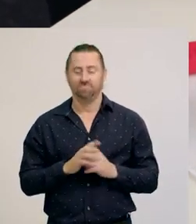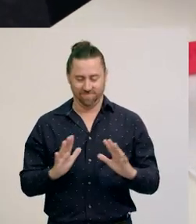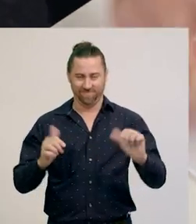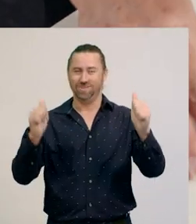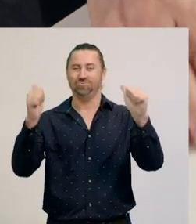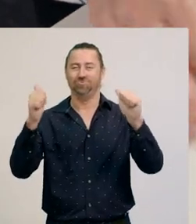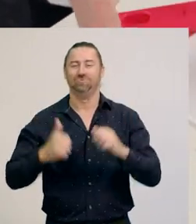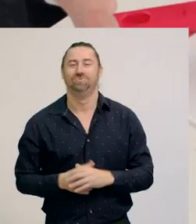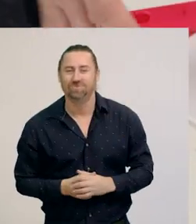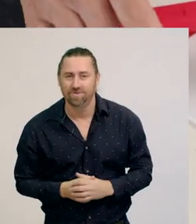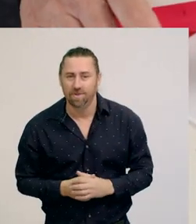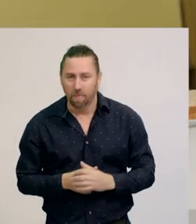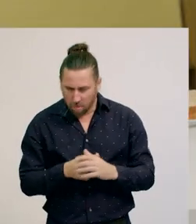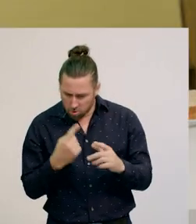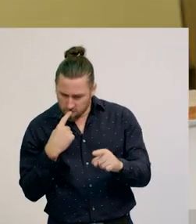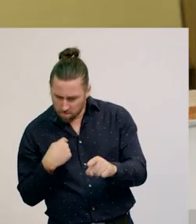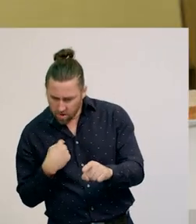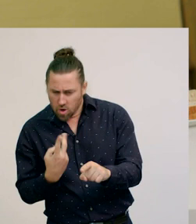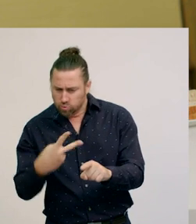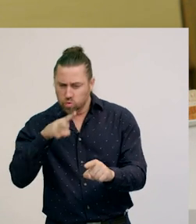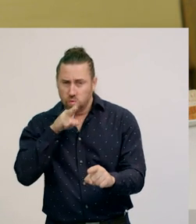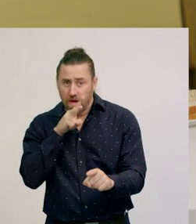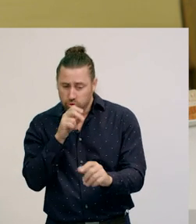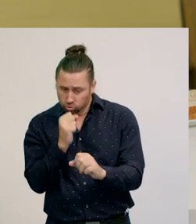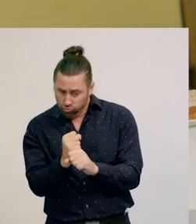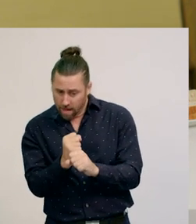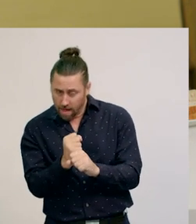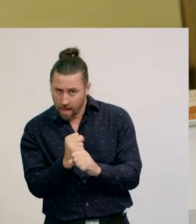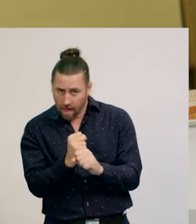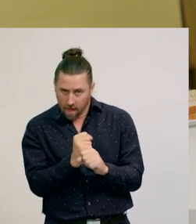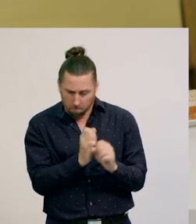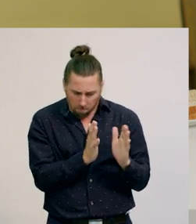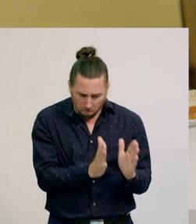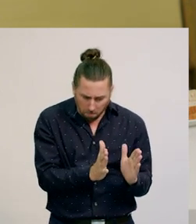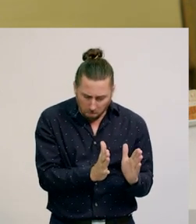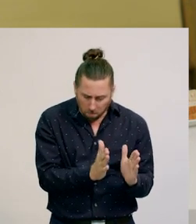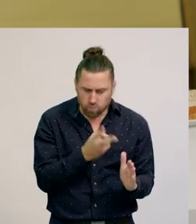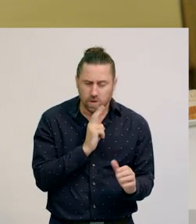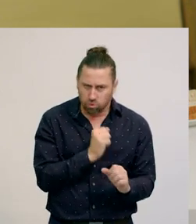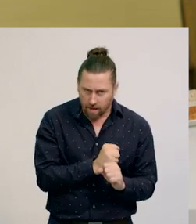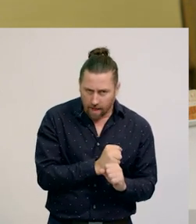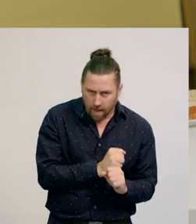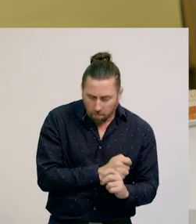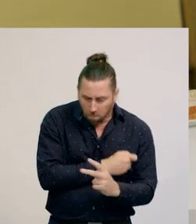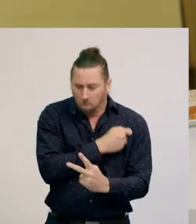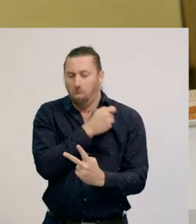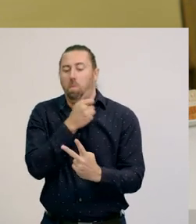There, finished. The scale reads 200g for the mass of this part of butter,